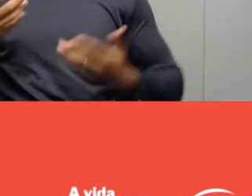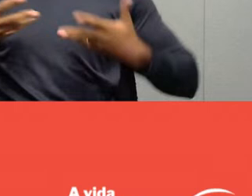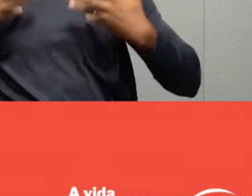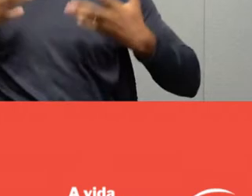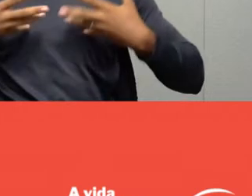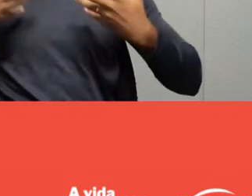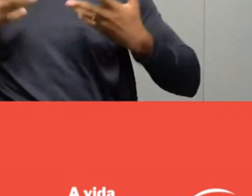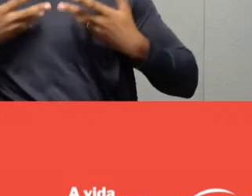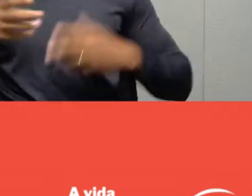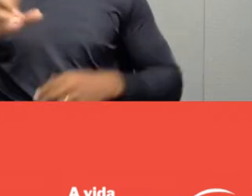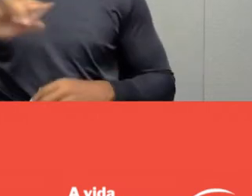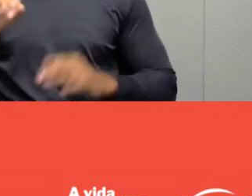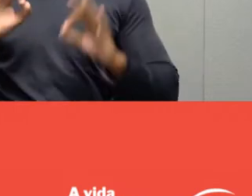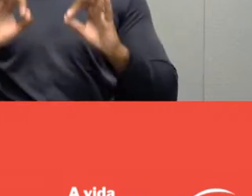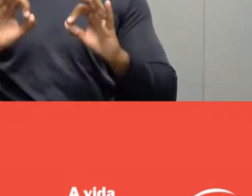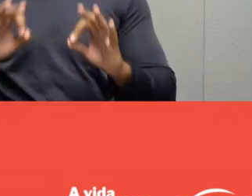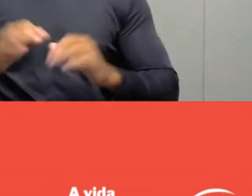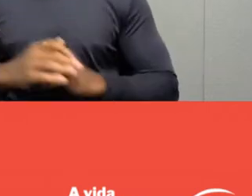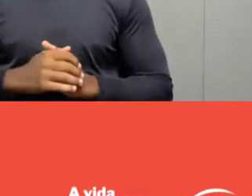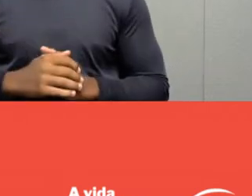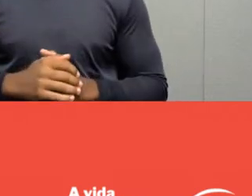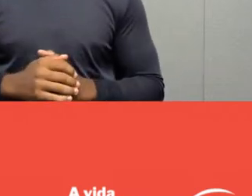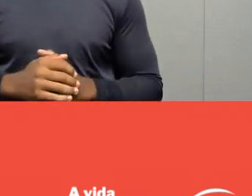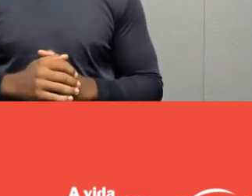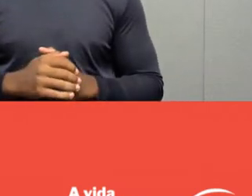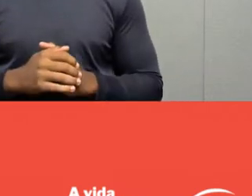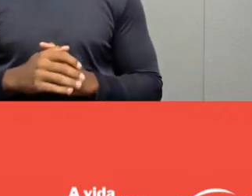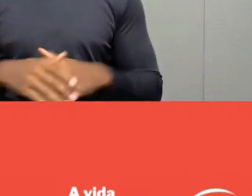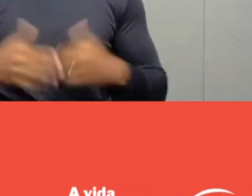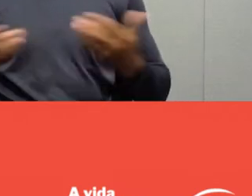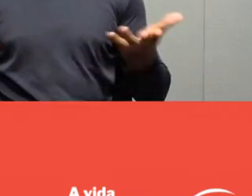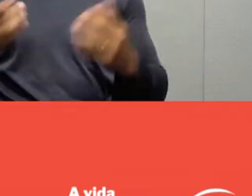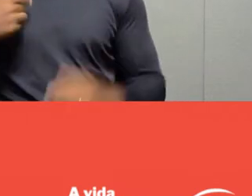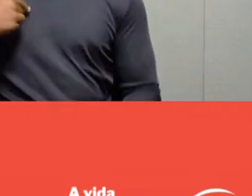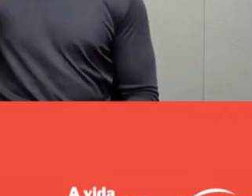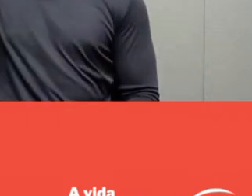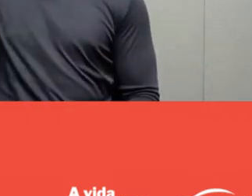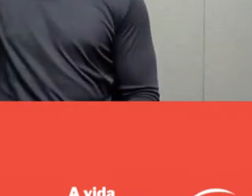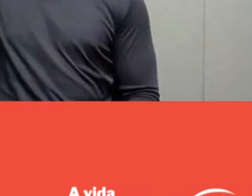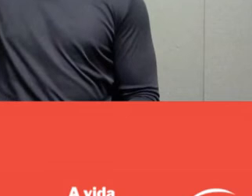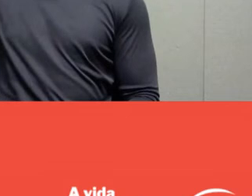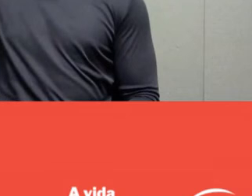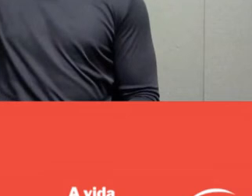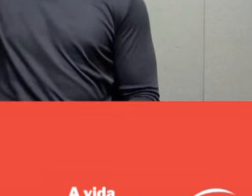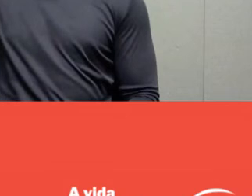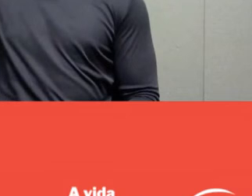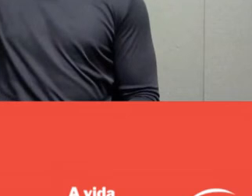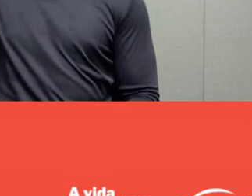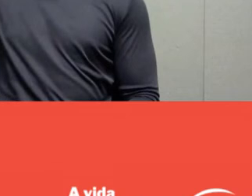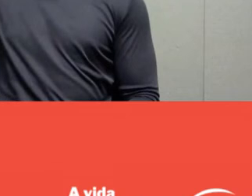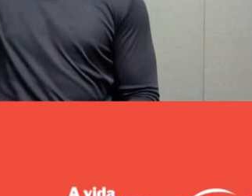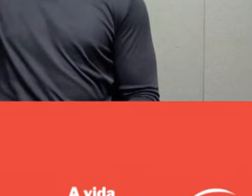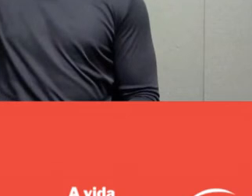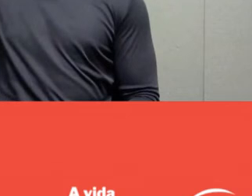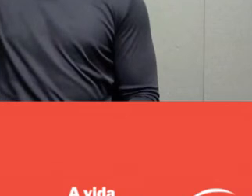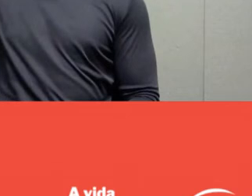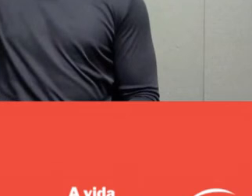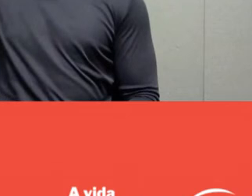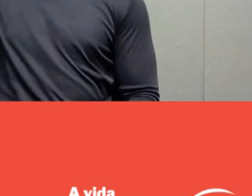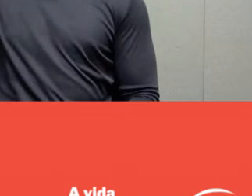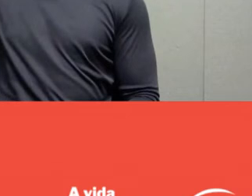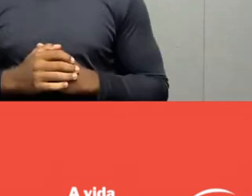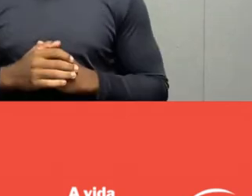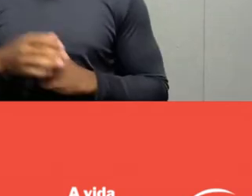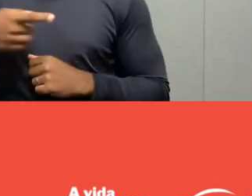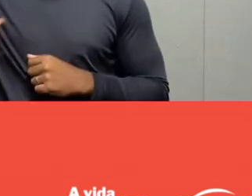What brings us here today is the fact that it is the third year,